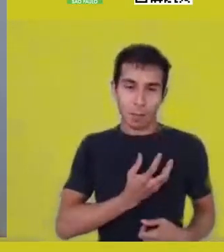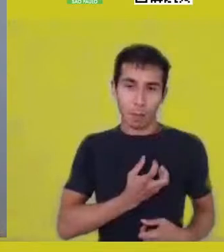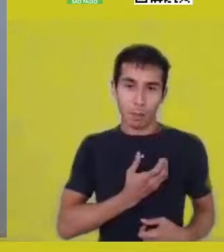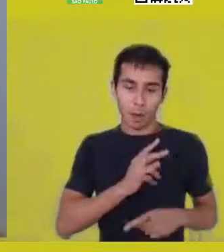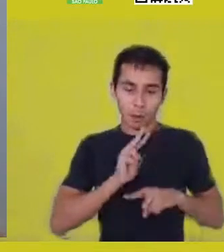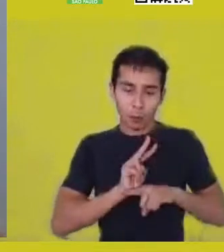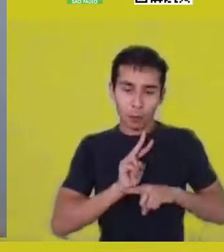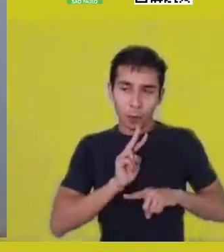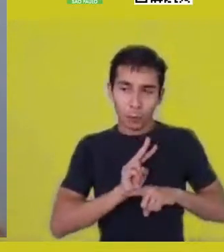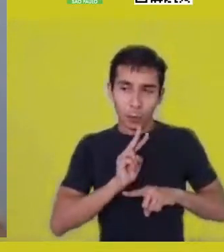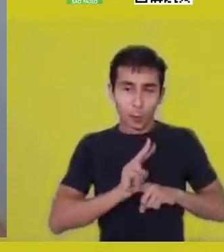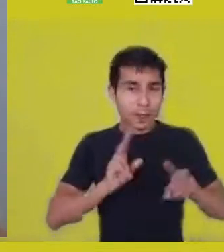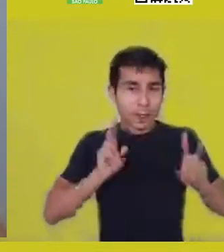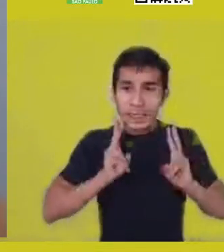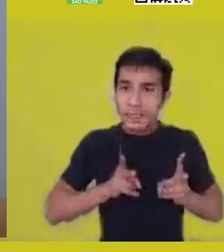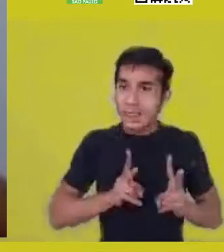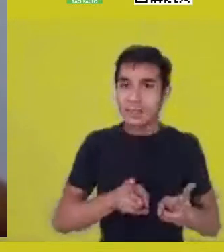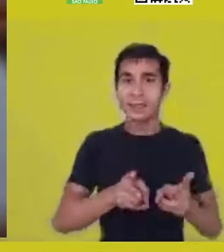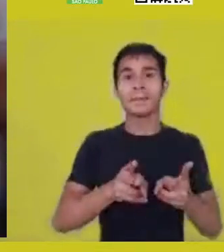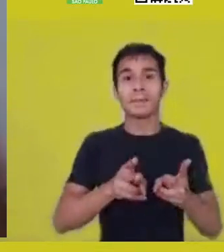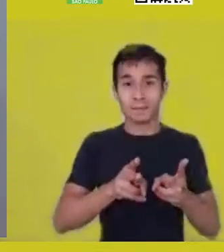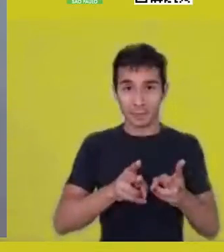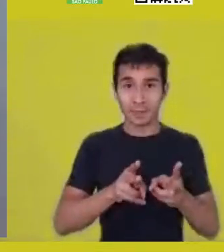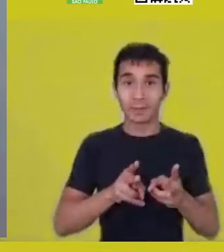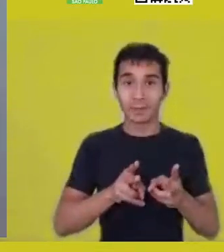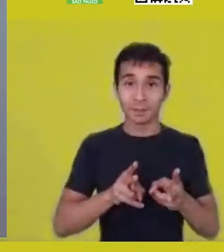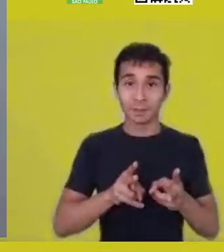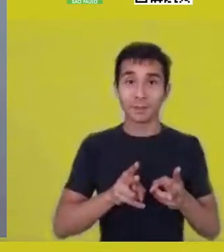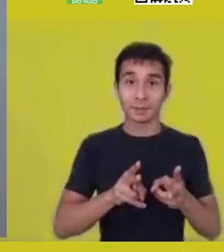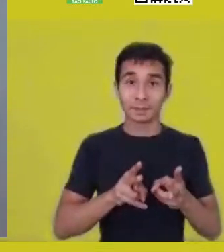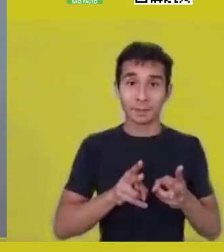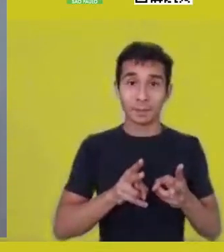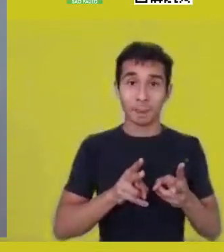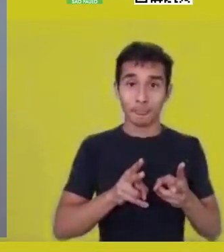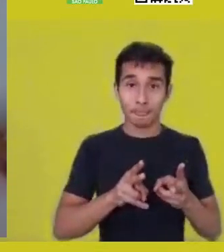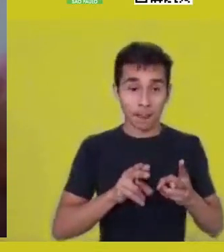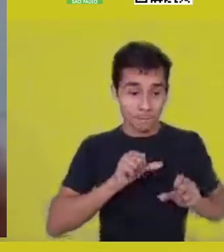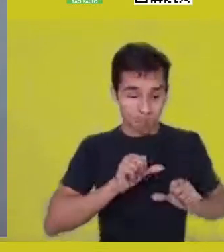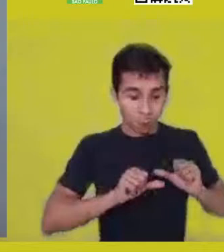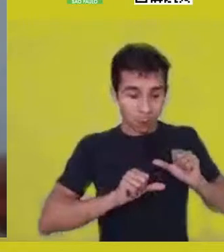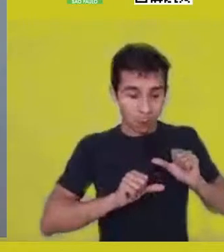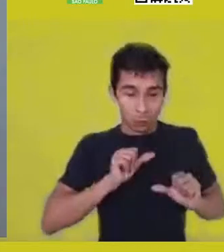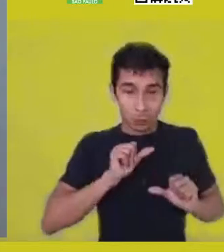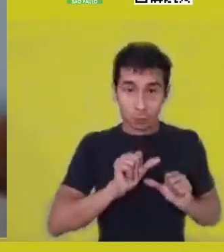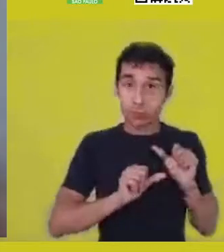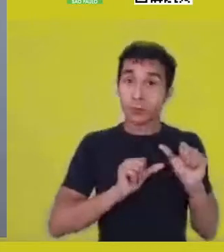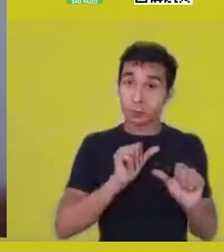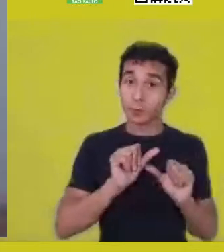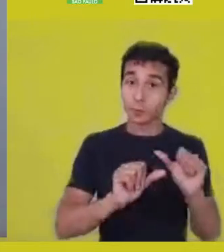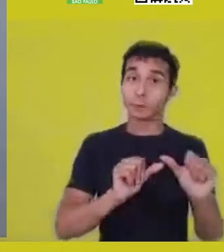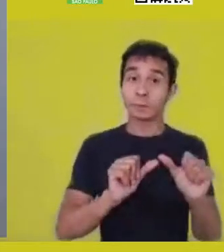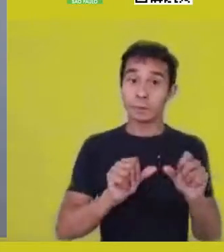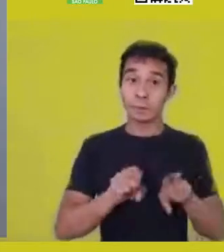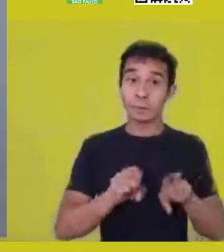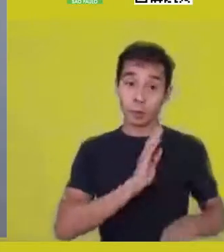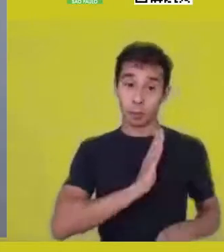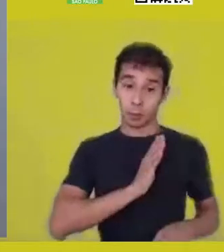in a way it hasn’t inaugurated itself before, at the same time that it keeps the memory of what living is.